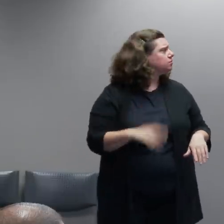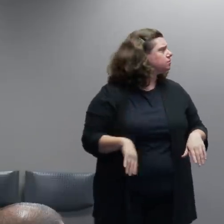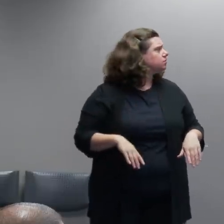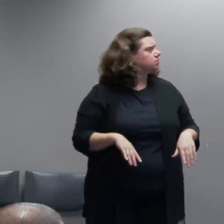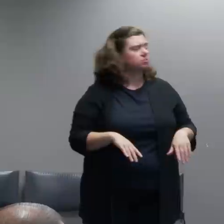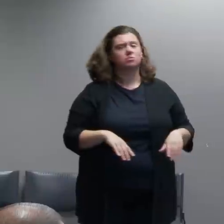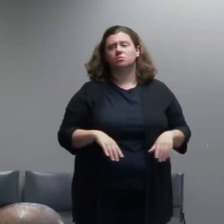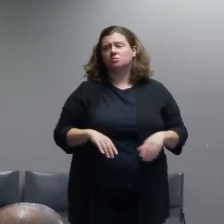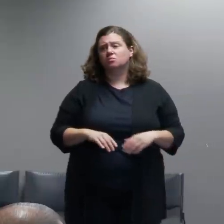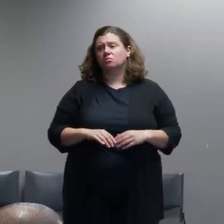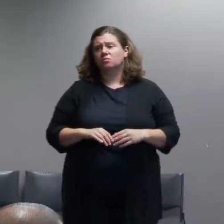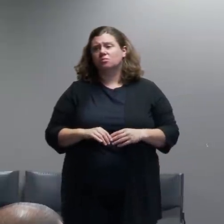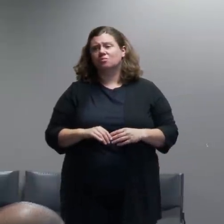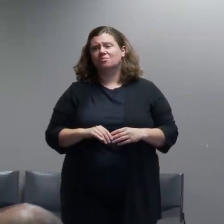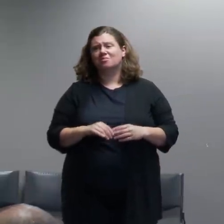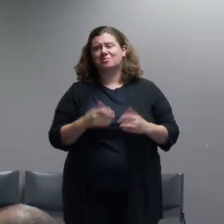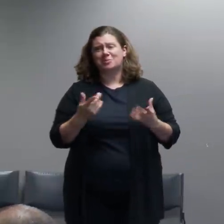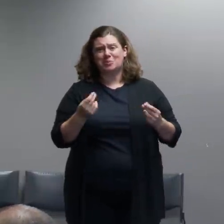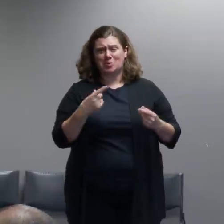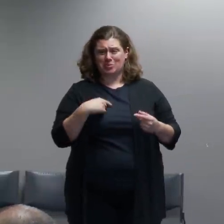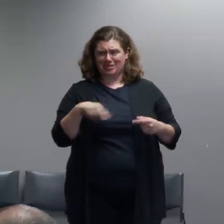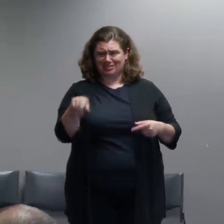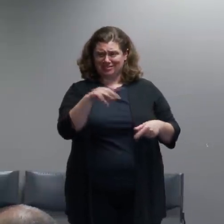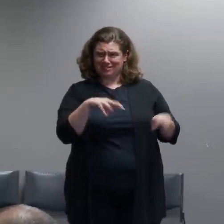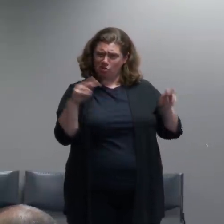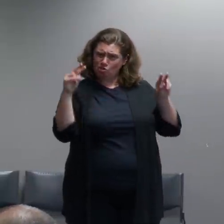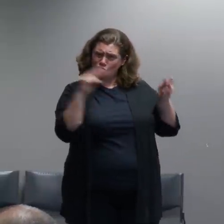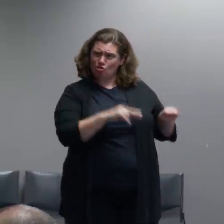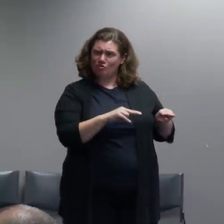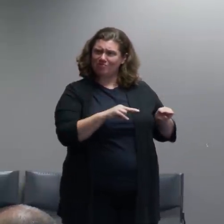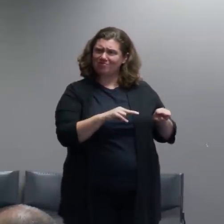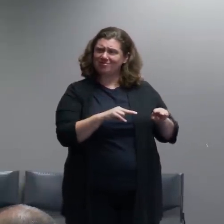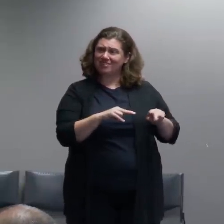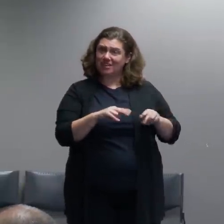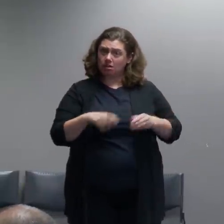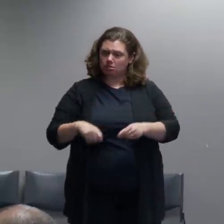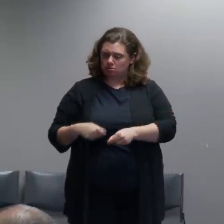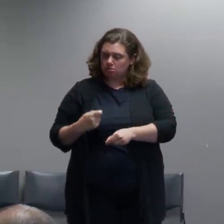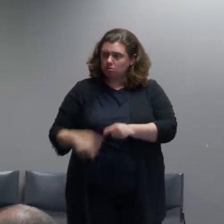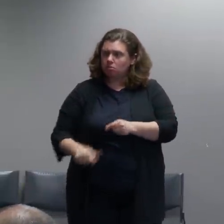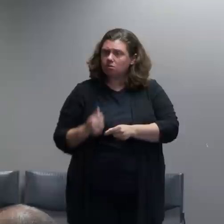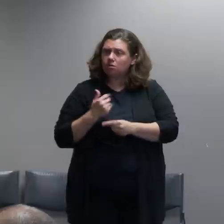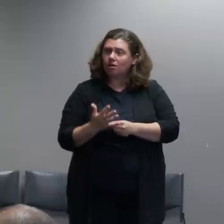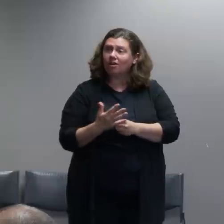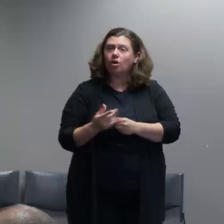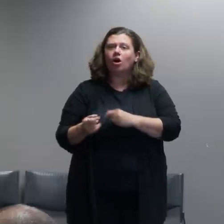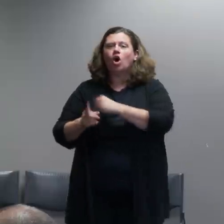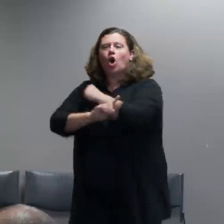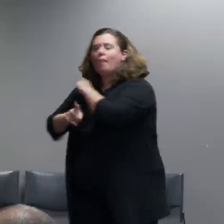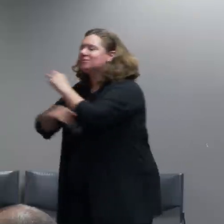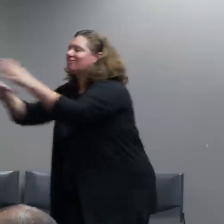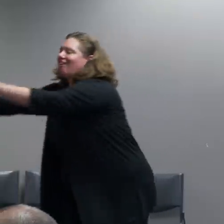note about this is that when the fire was set it was actually set in a dumpster. It was on wheels and then that dumpster